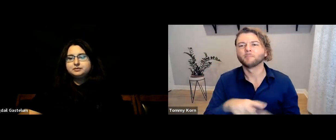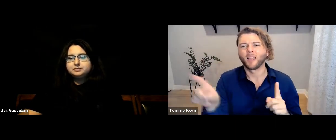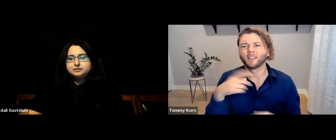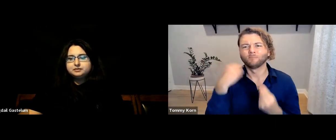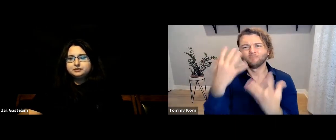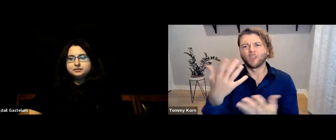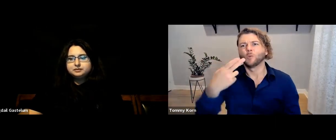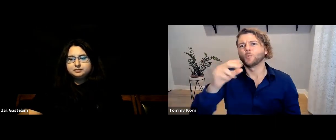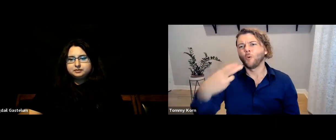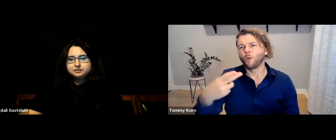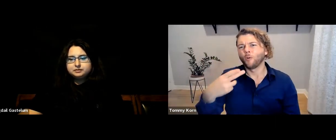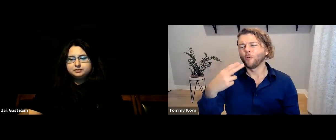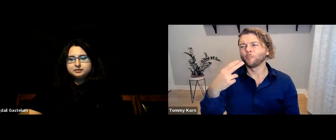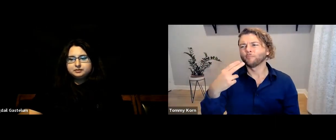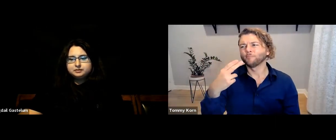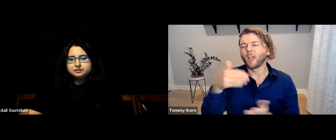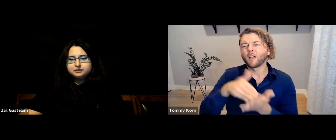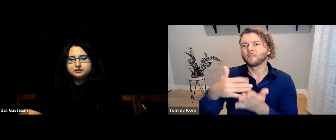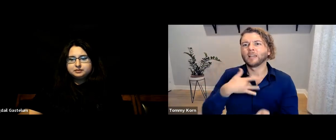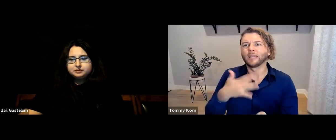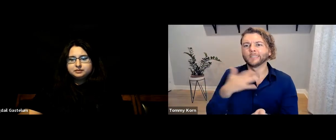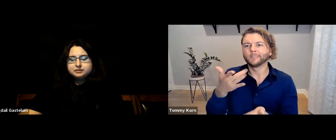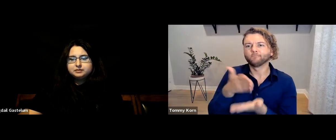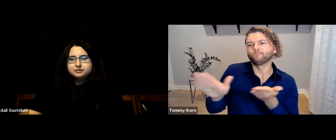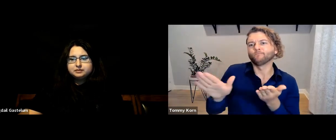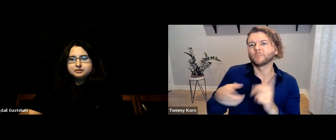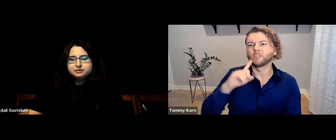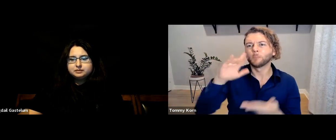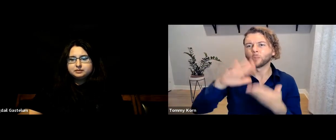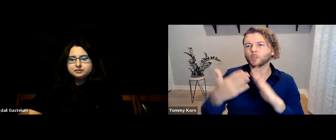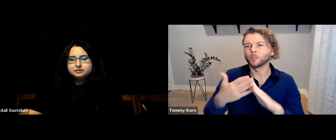And often HoH people feel shunned by the Deaf community,